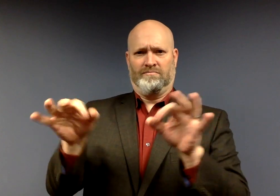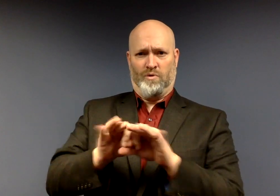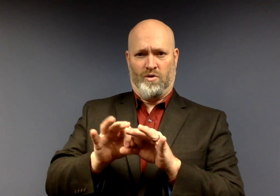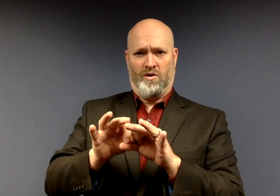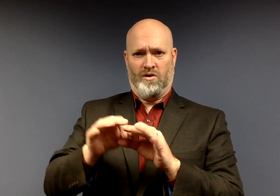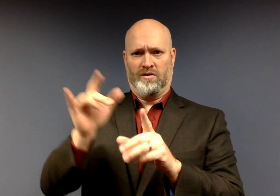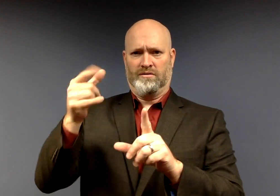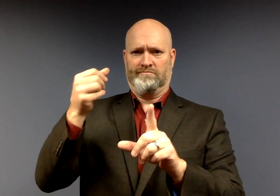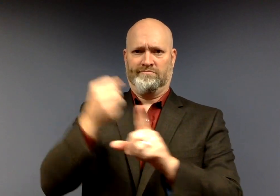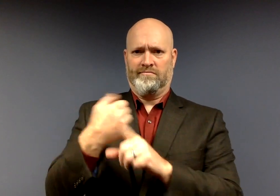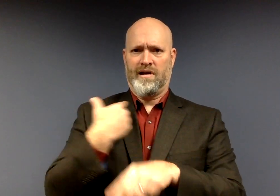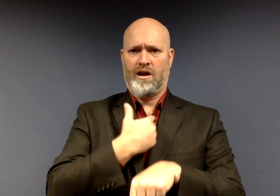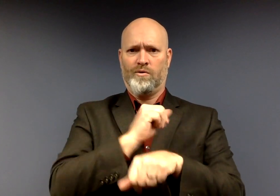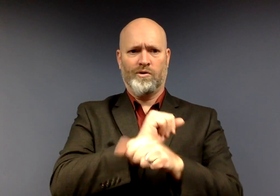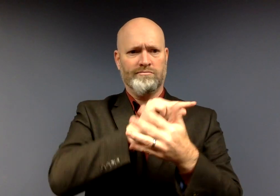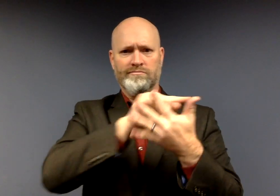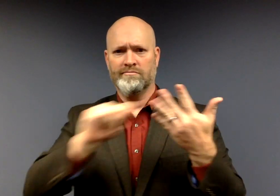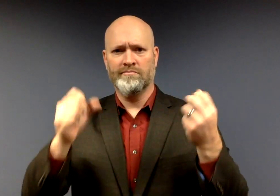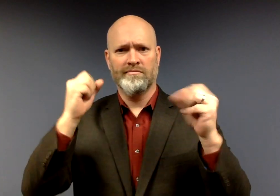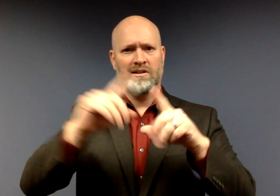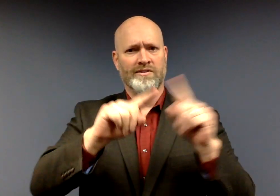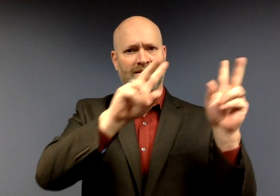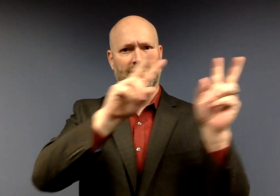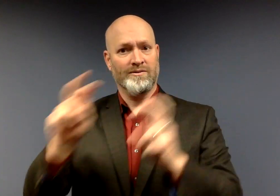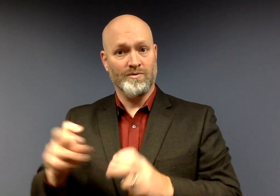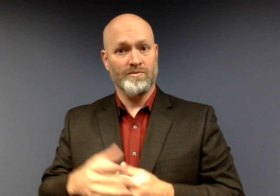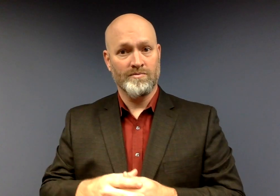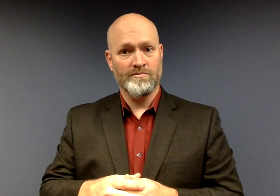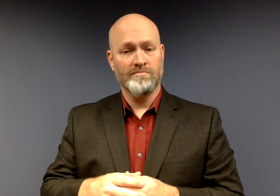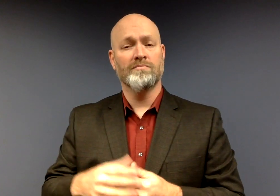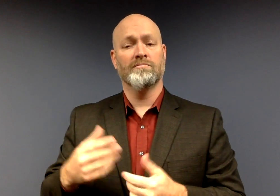which has carried through our various work.